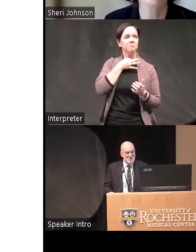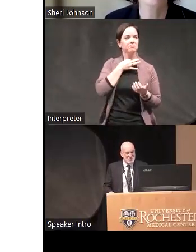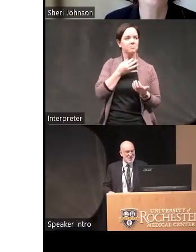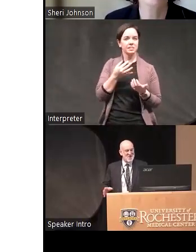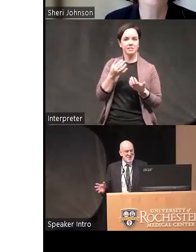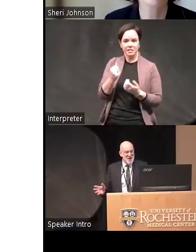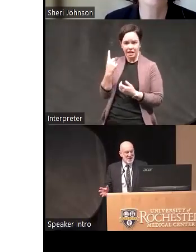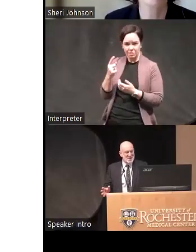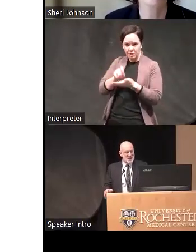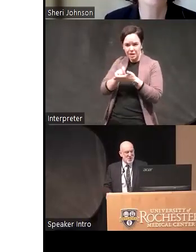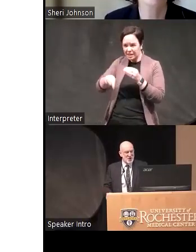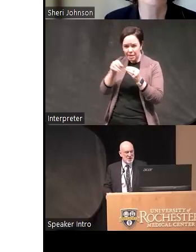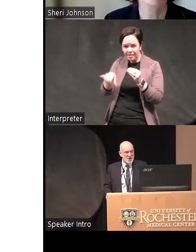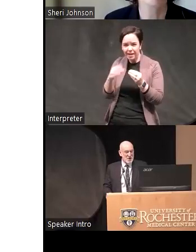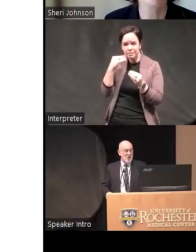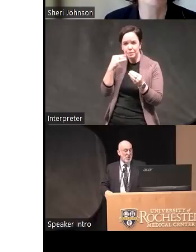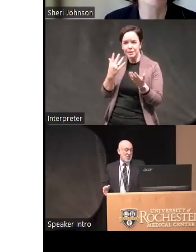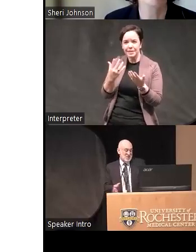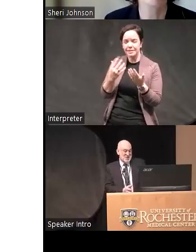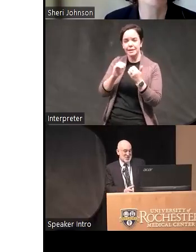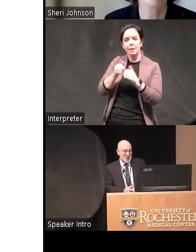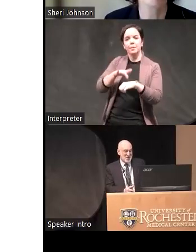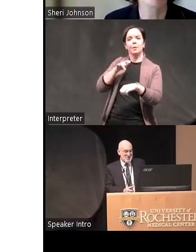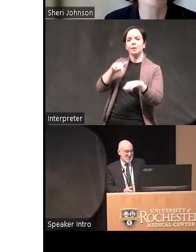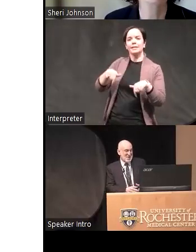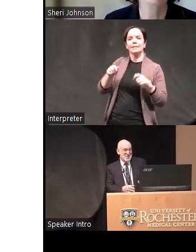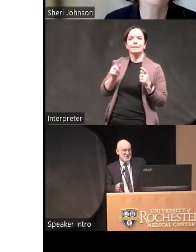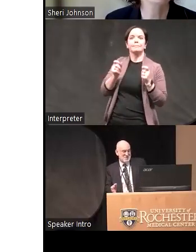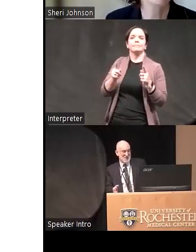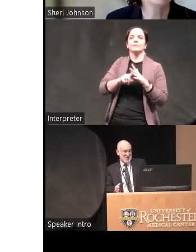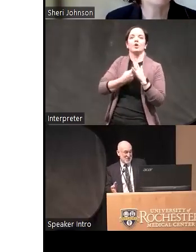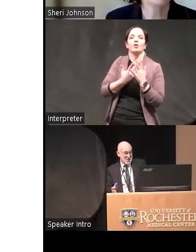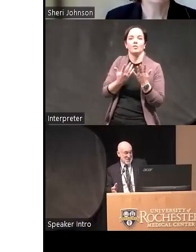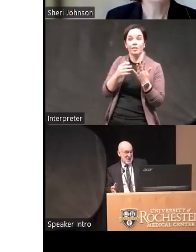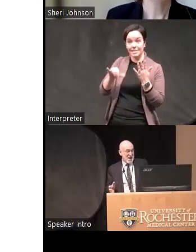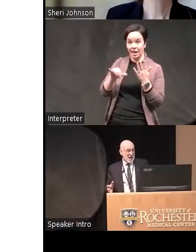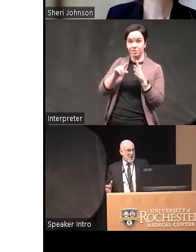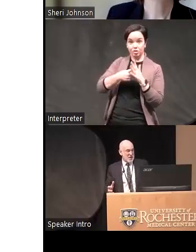written about that or you know how early does this start is it there from like infancy and